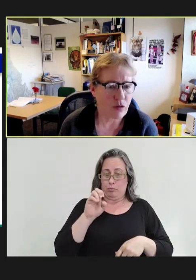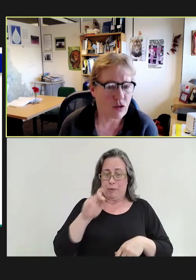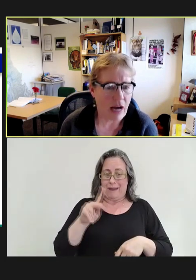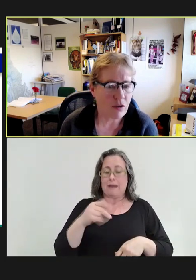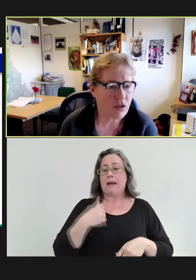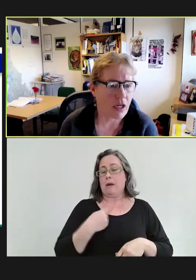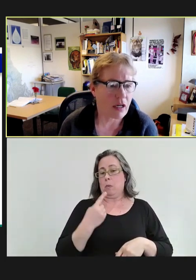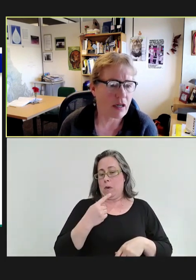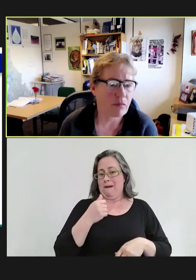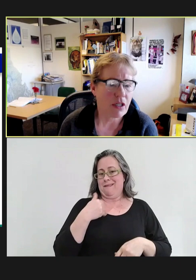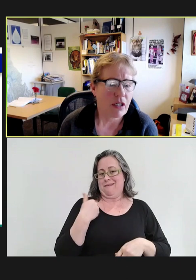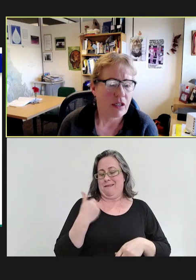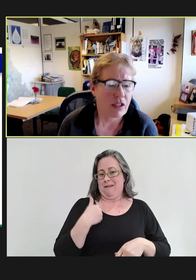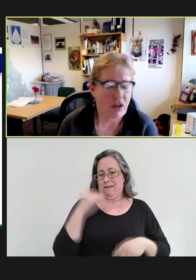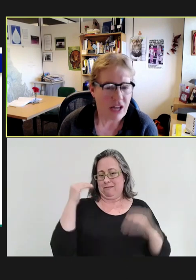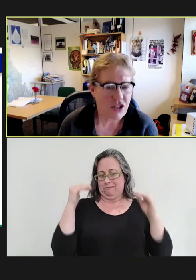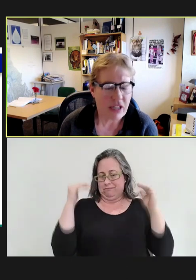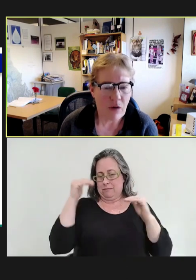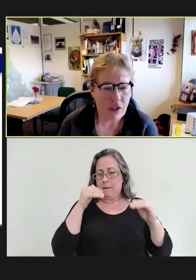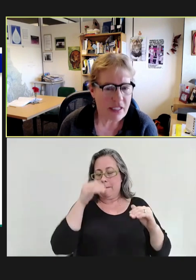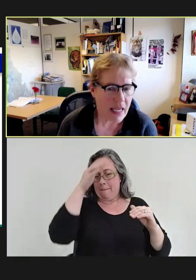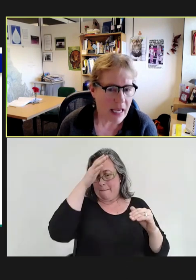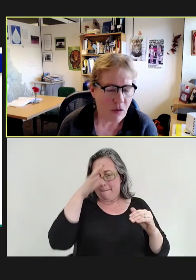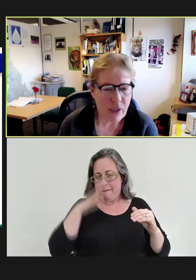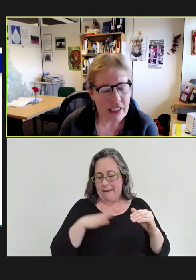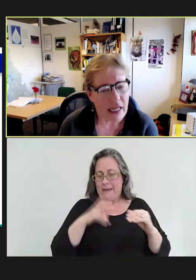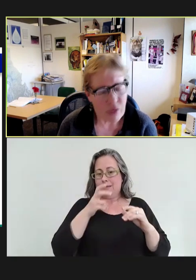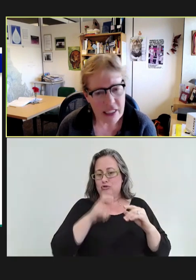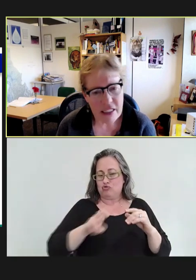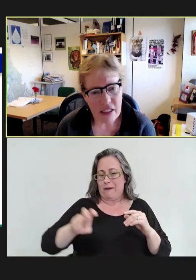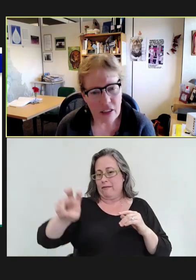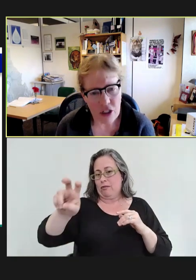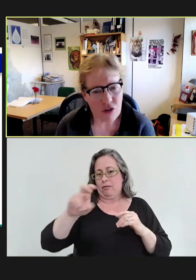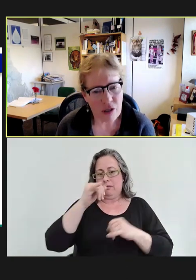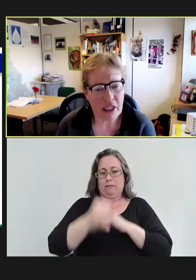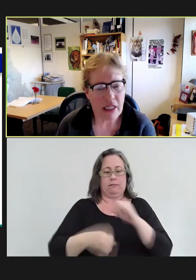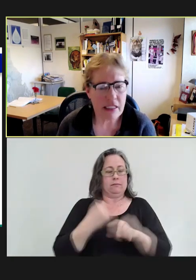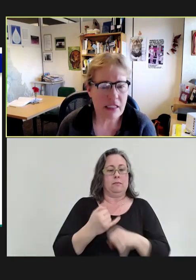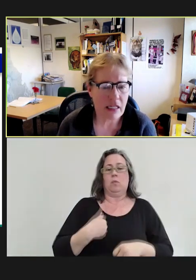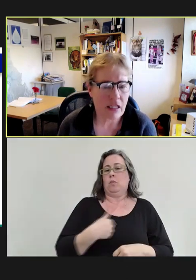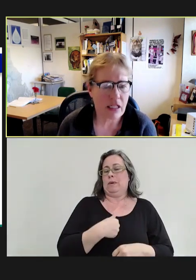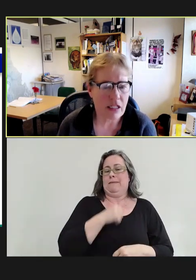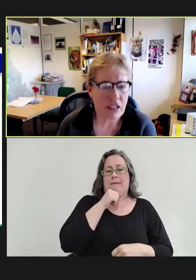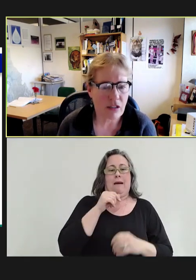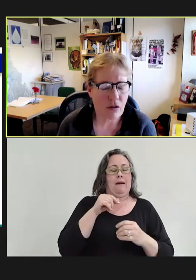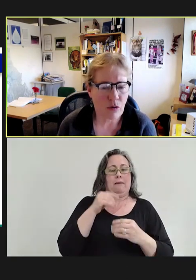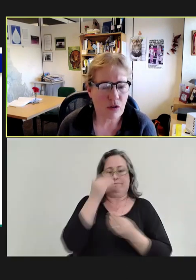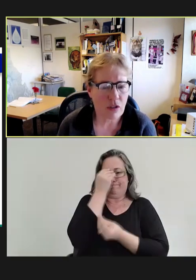who traveled internationally. I will say we did not release the country because it is a rural